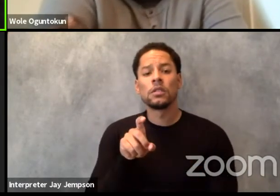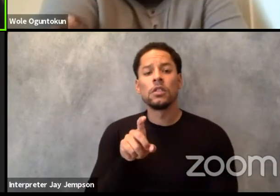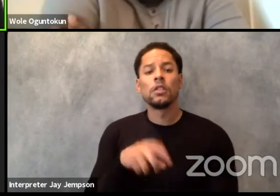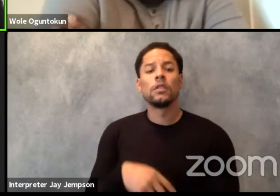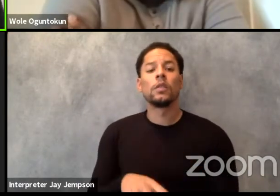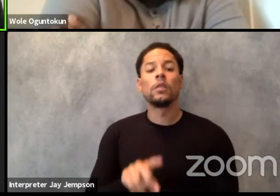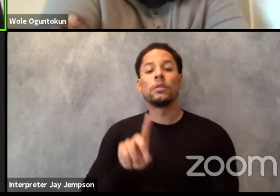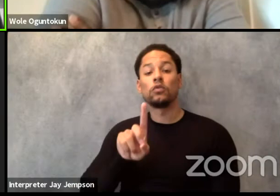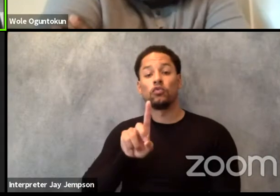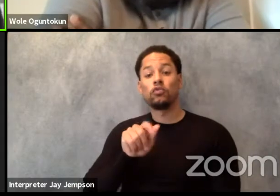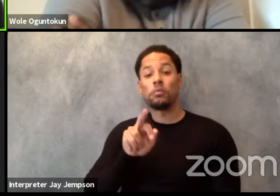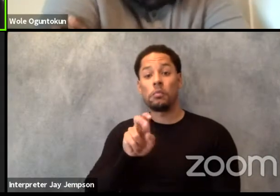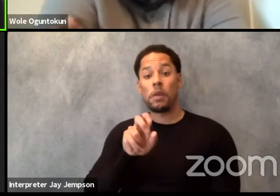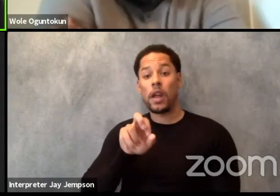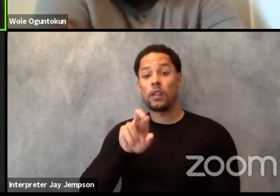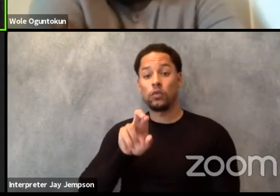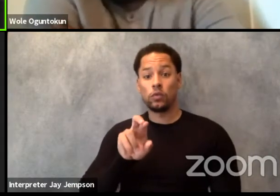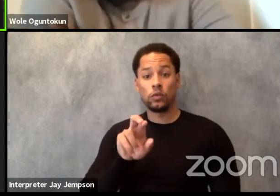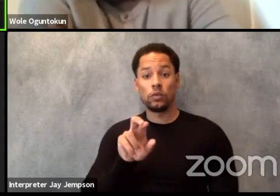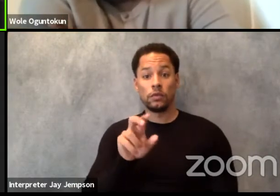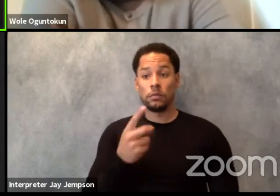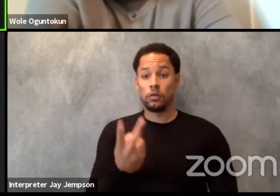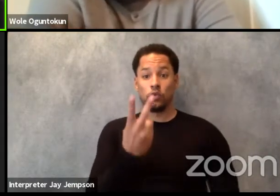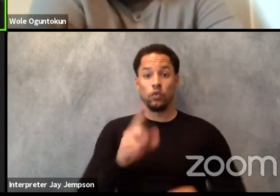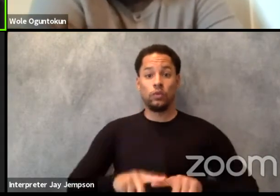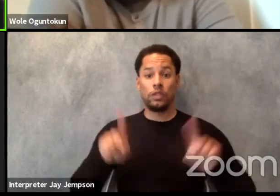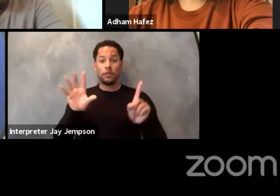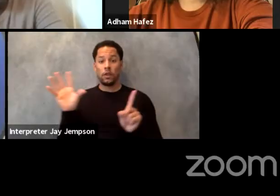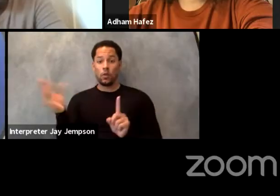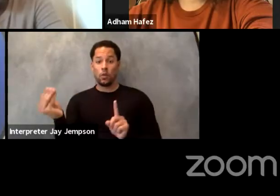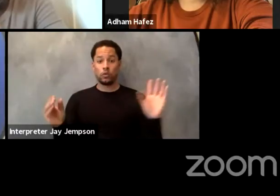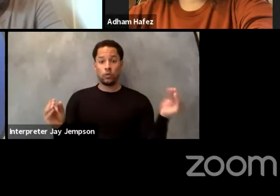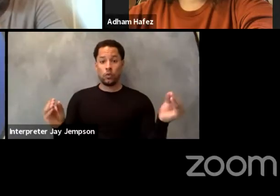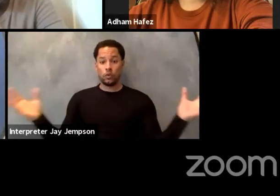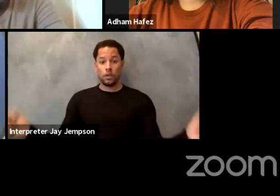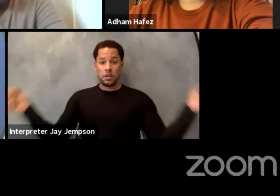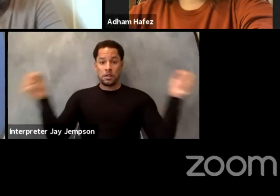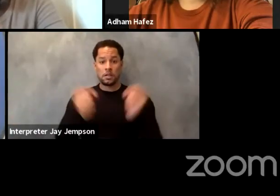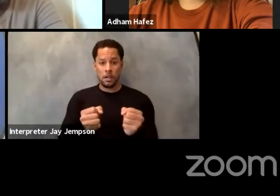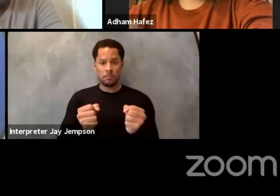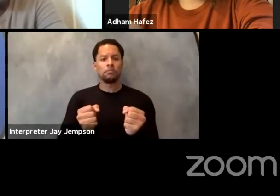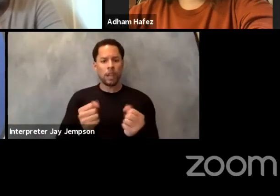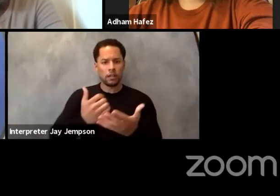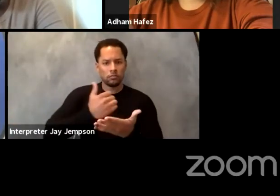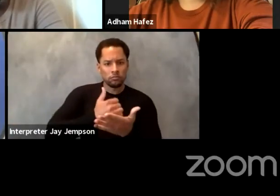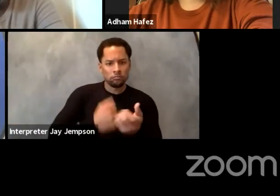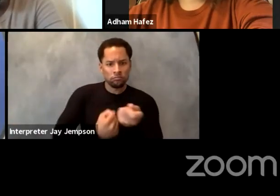should come together as well to collaborate? What is your experience in these regards with dramaturgy?